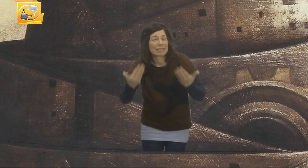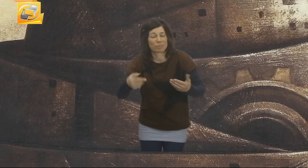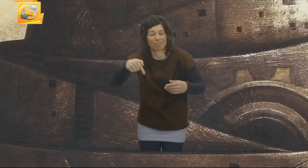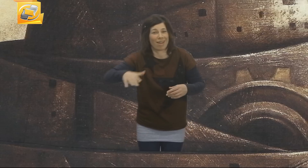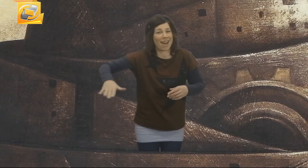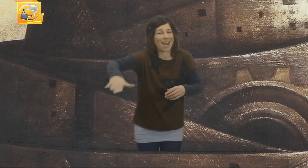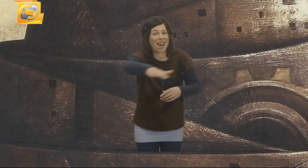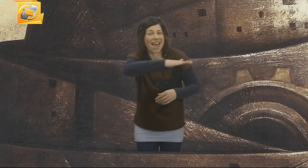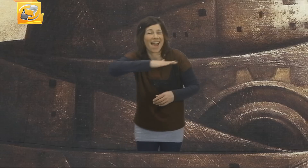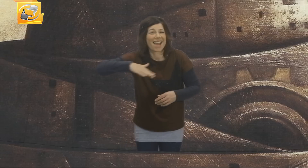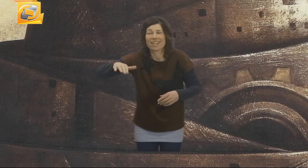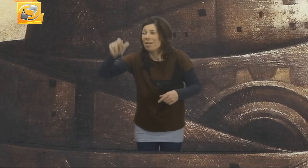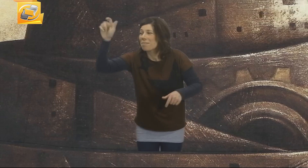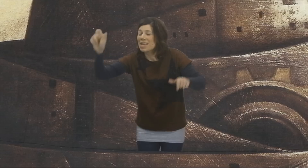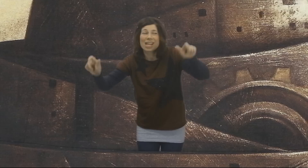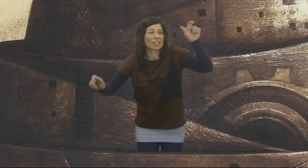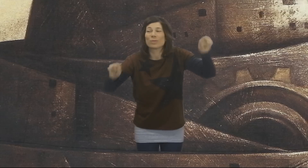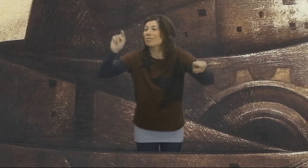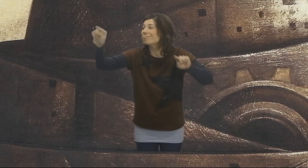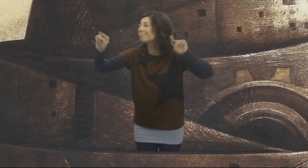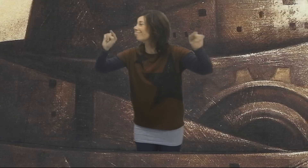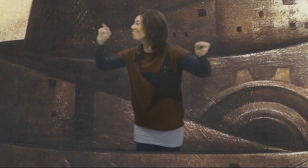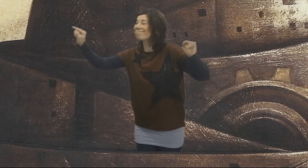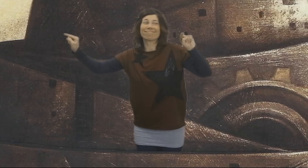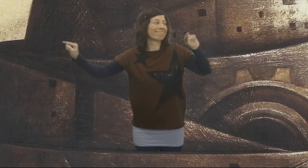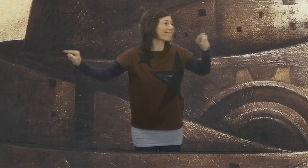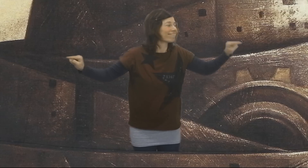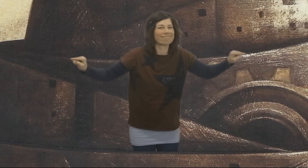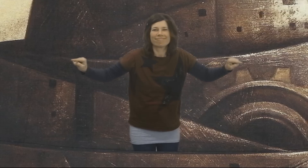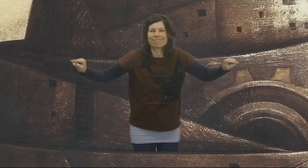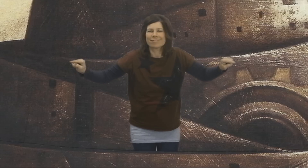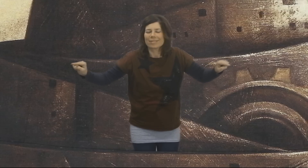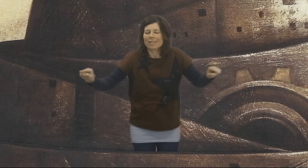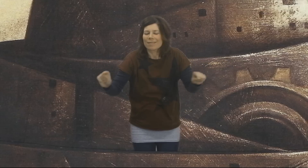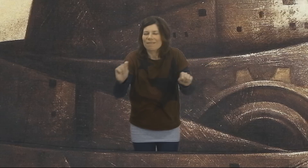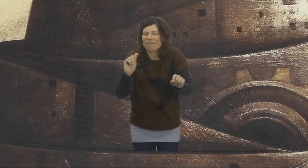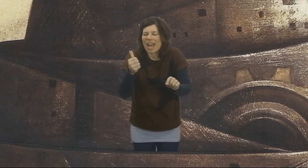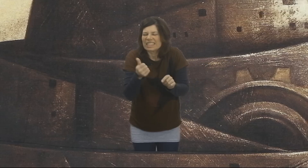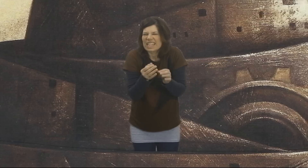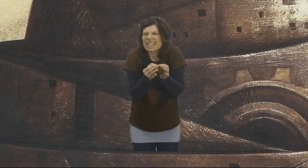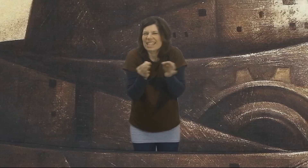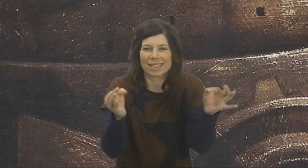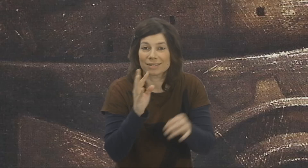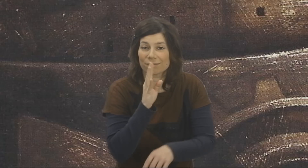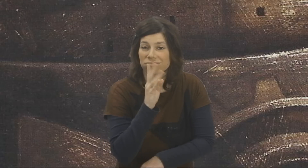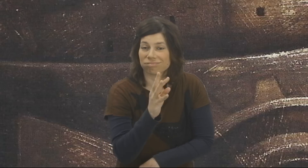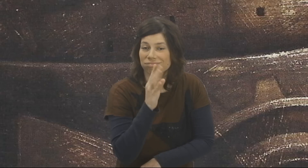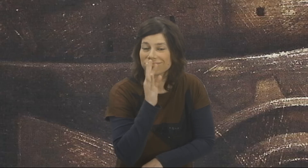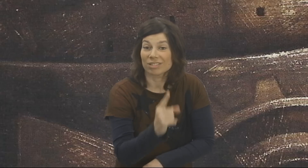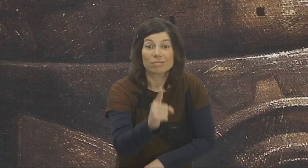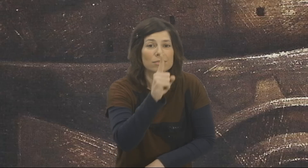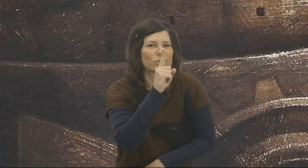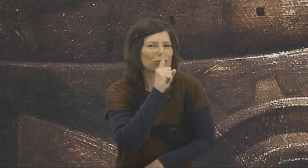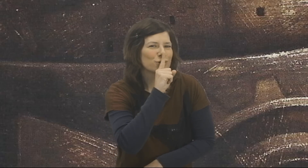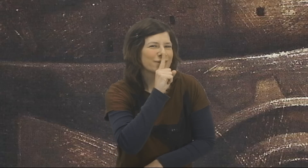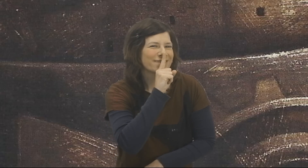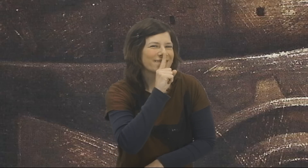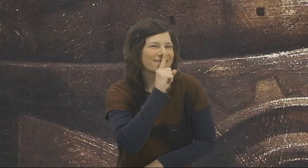There is a country where people hardly speak.